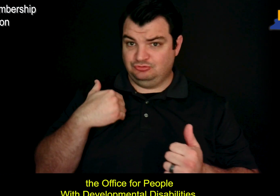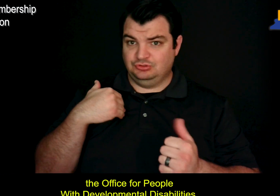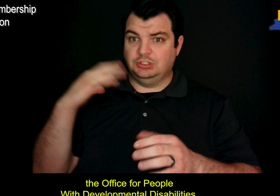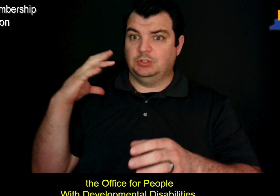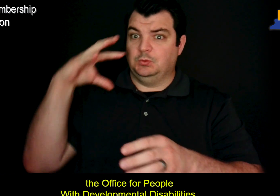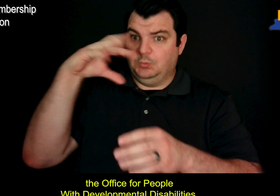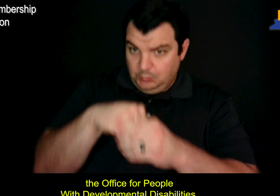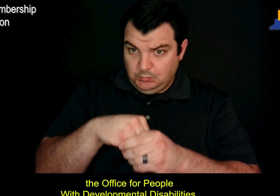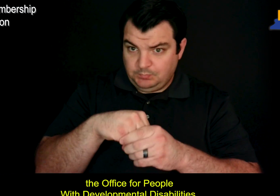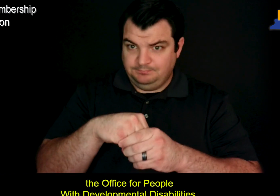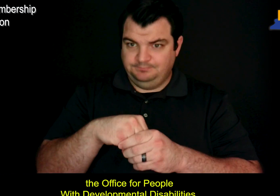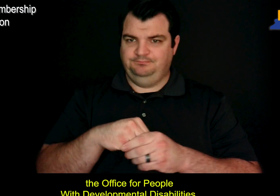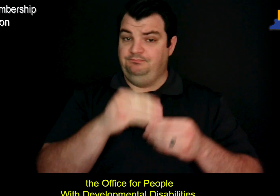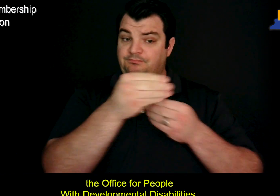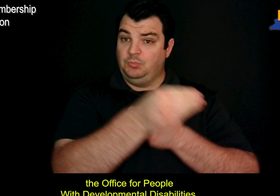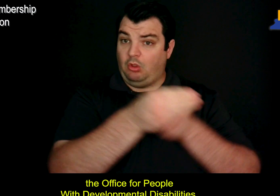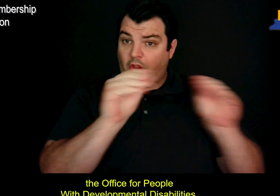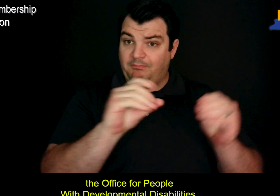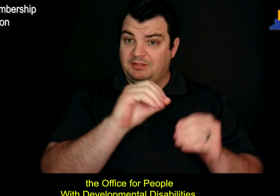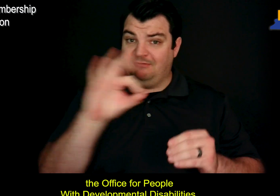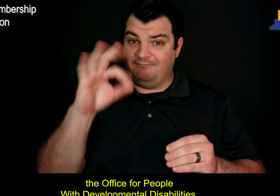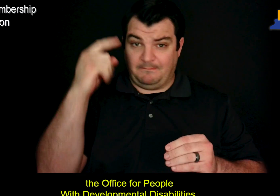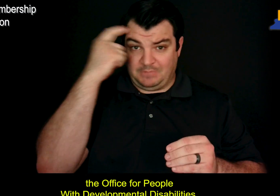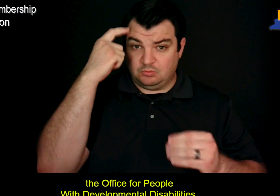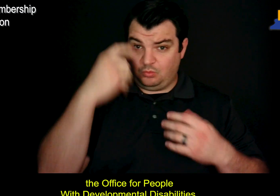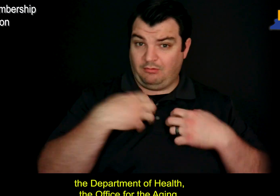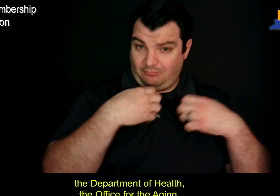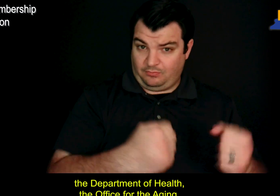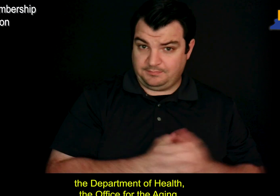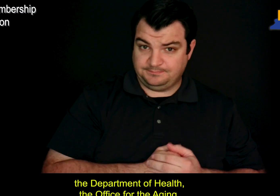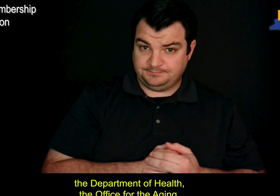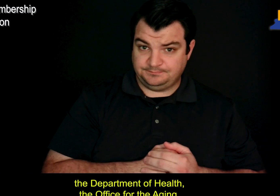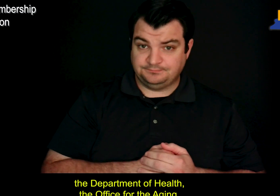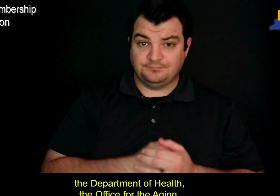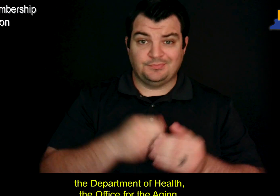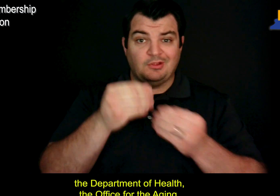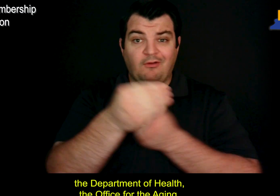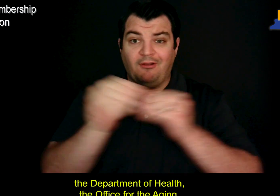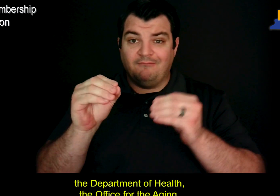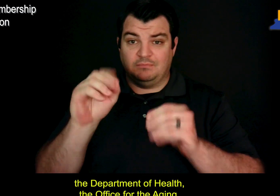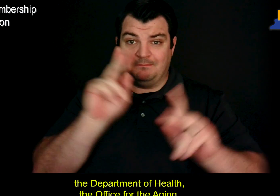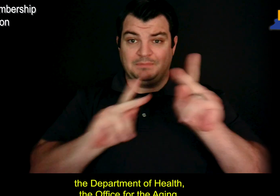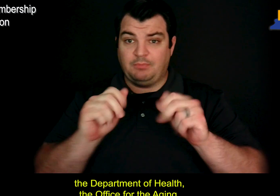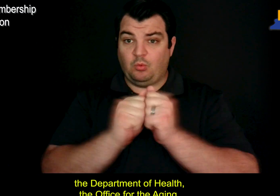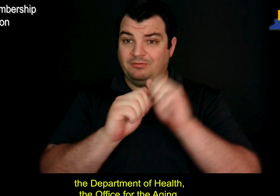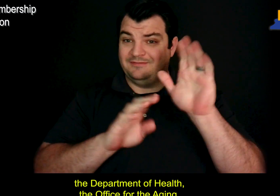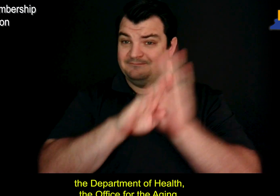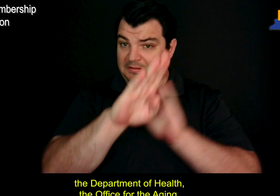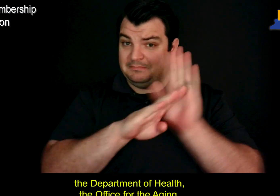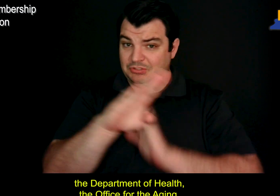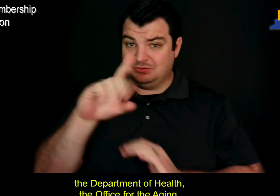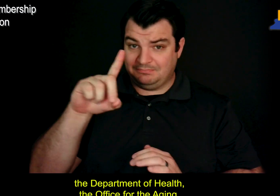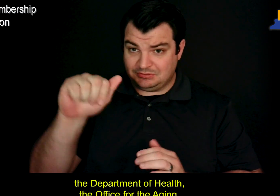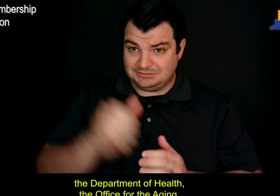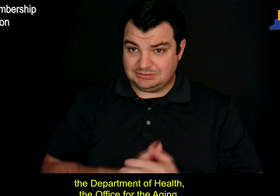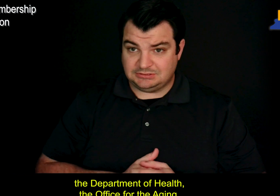the Office for People With Developmental Disabilities, the Department of Health, the Office for the Aging,